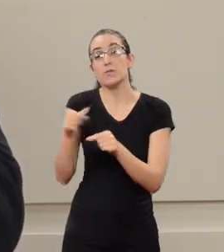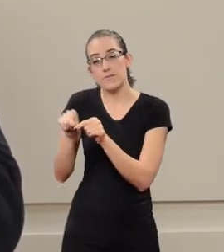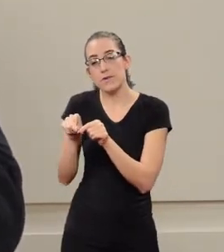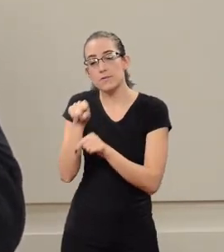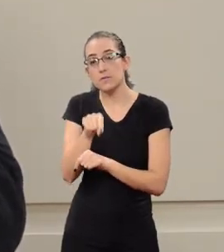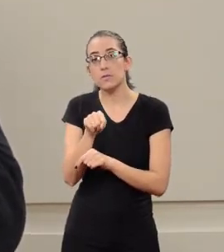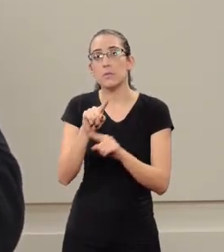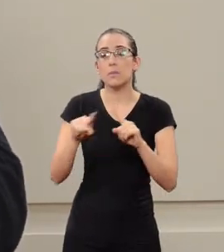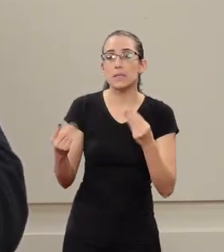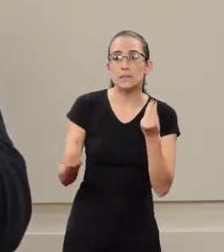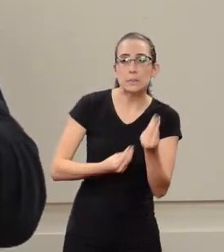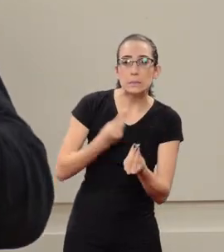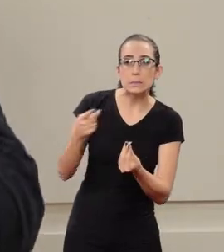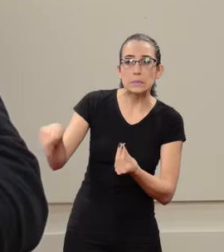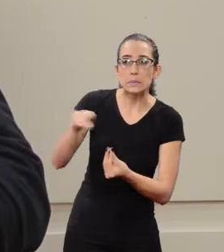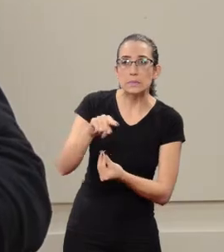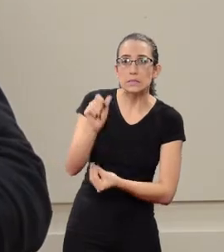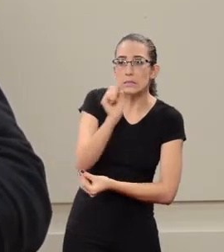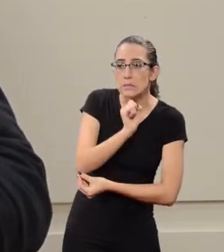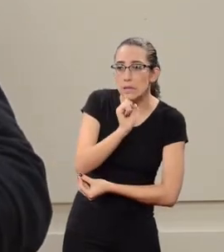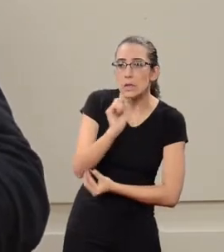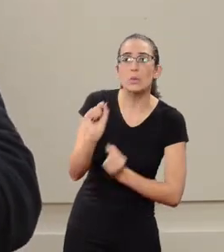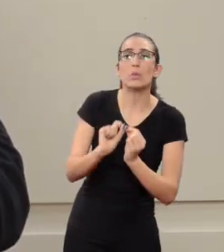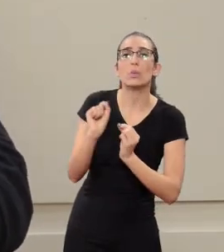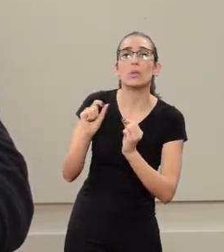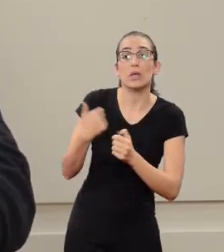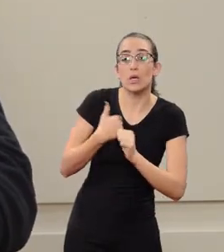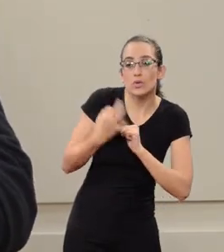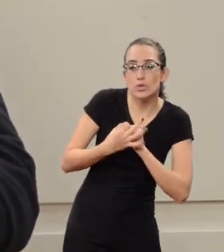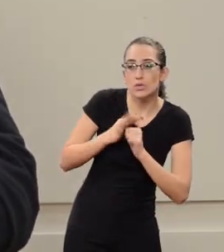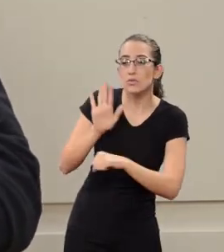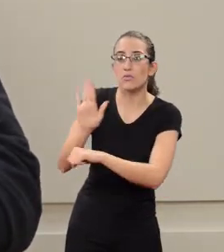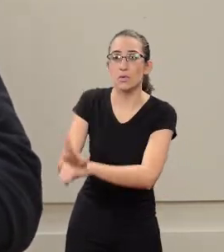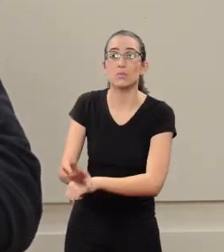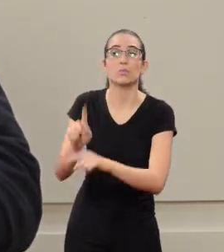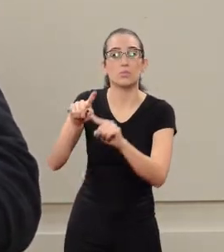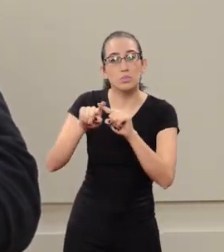but in relation to the elderly, Law can't solve it, it needs the interdisciplinary acting.